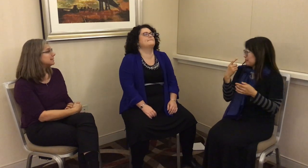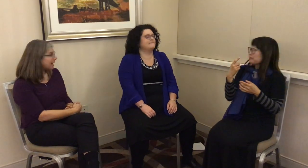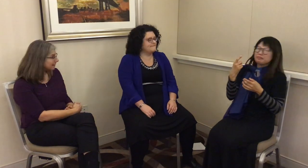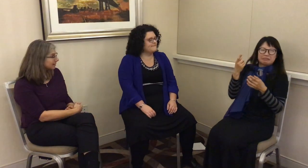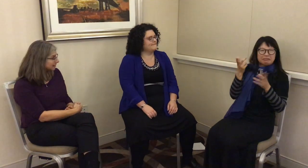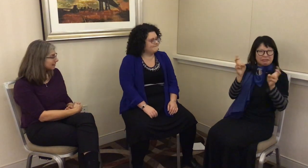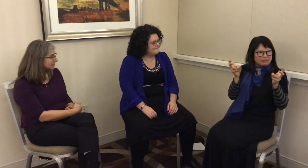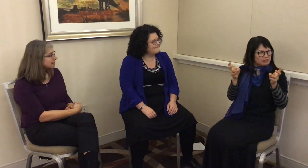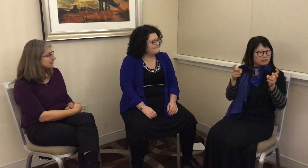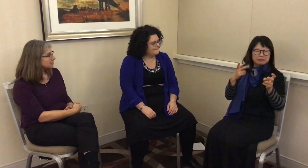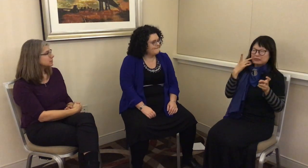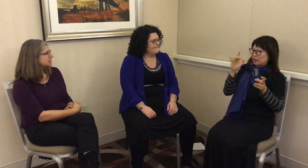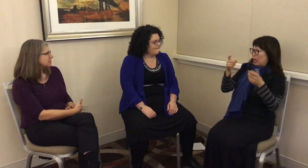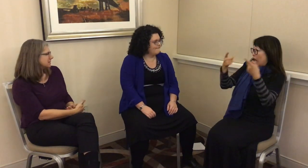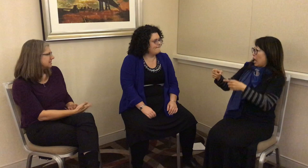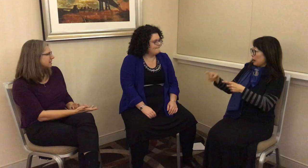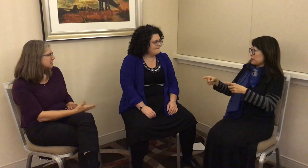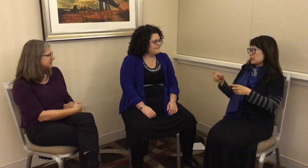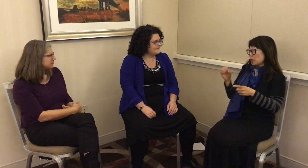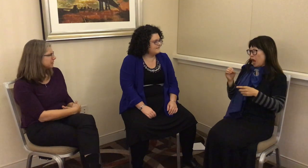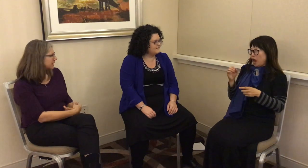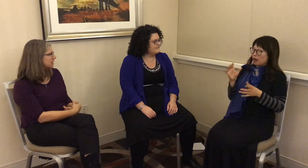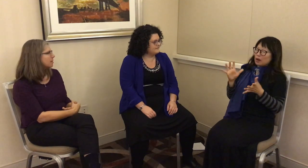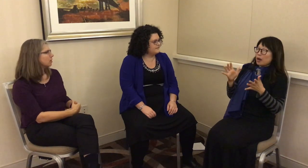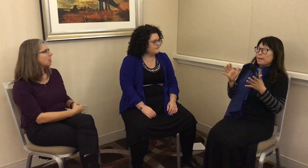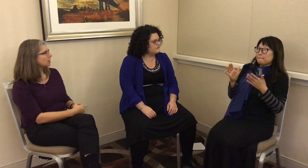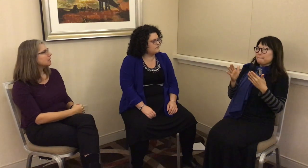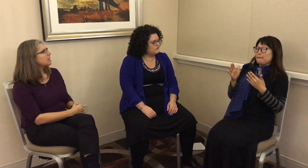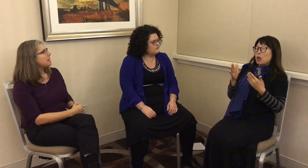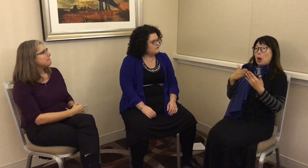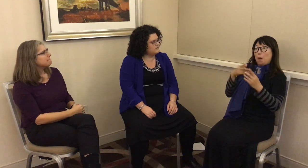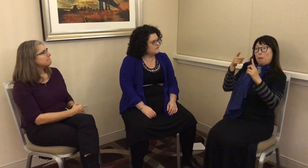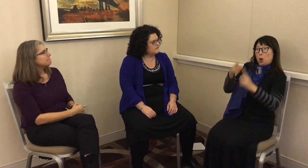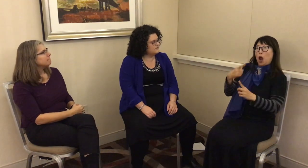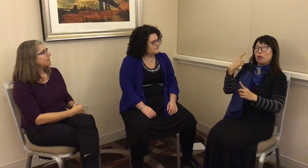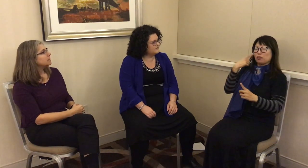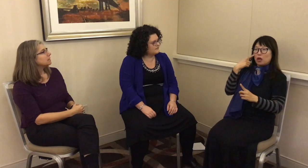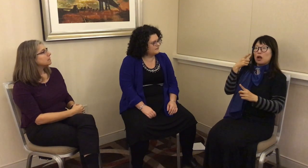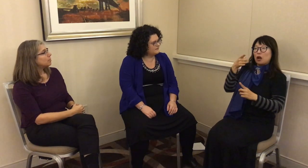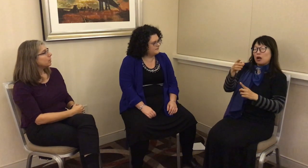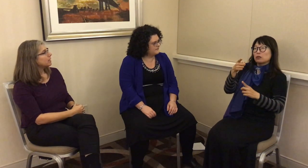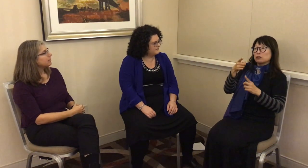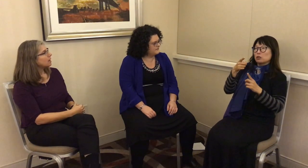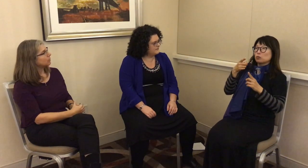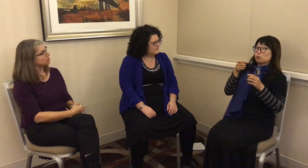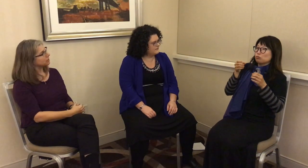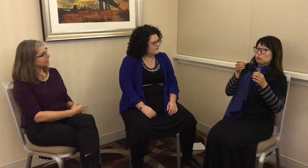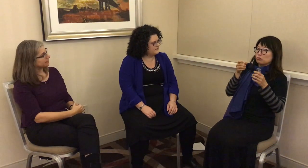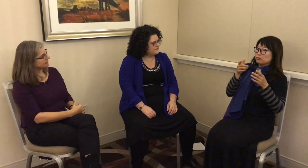has said. It’s a little bit different than a monologue. The point, I thought, when looking